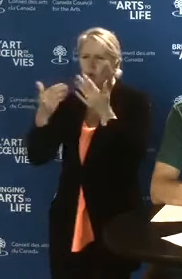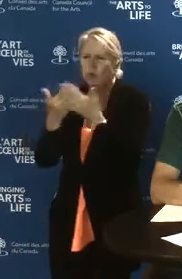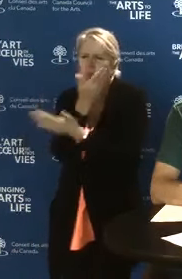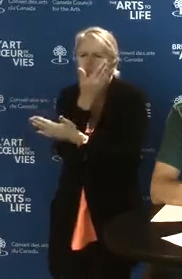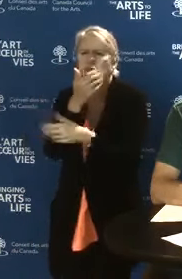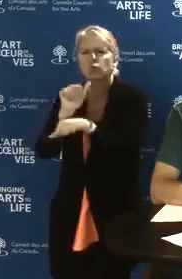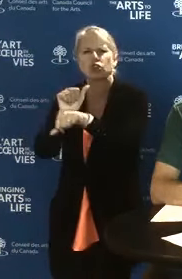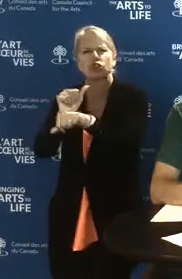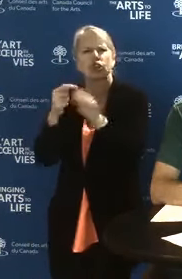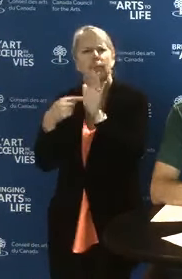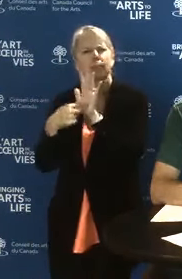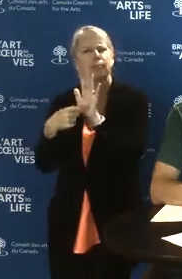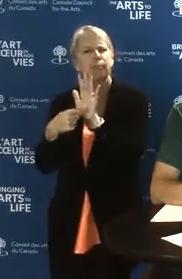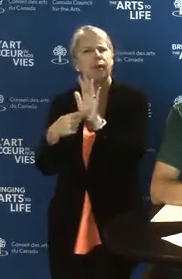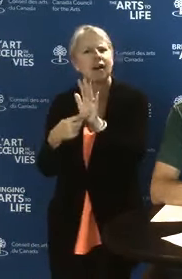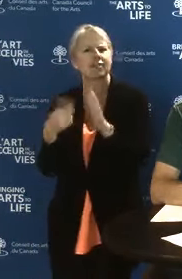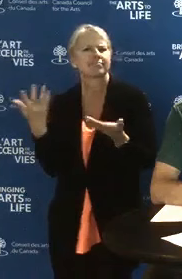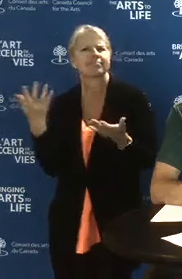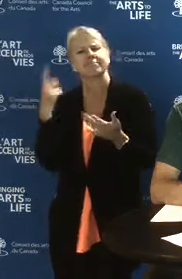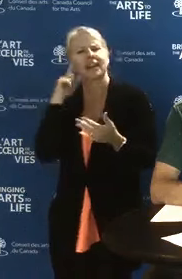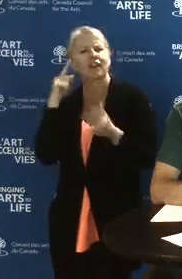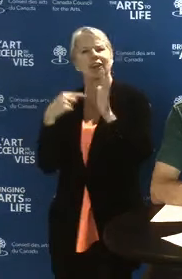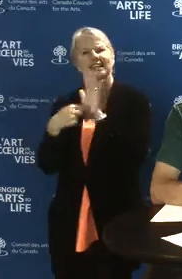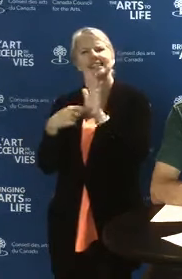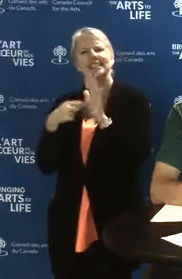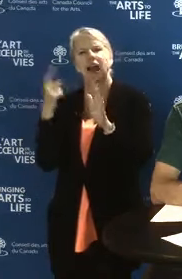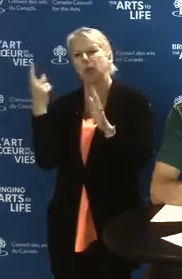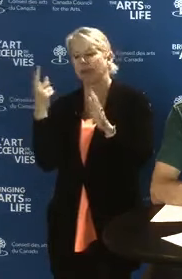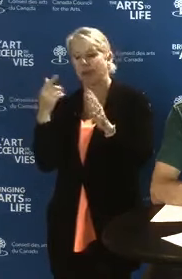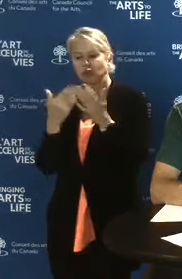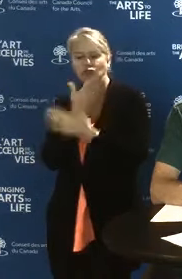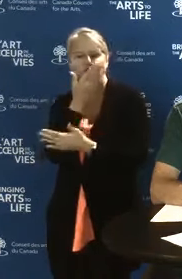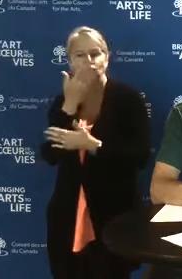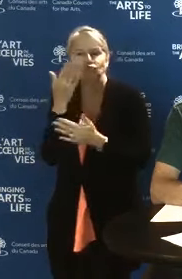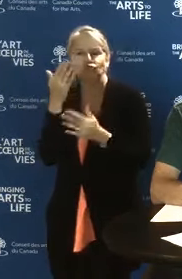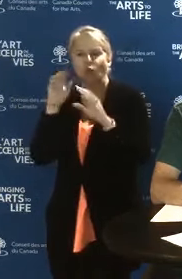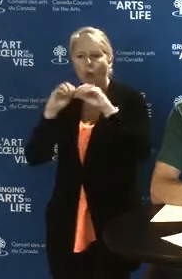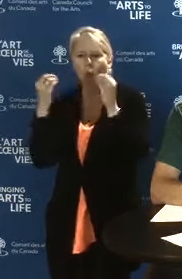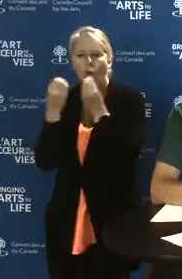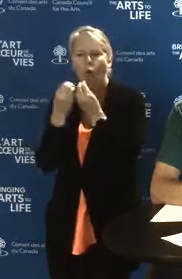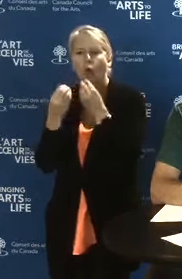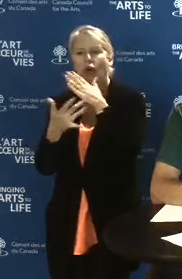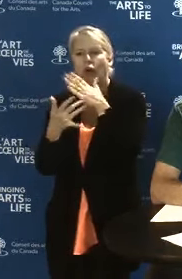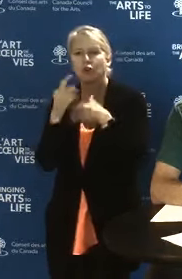iterative development of organizational tools or collaborative platforms.